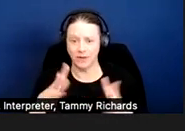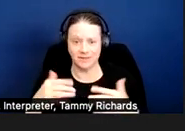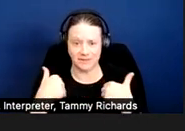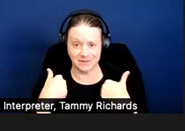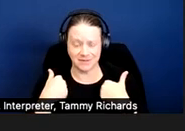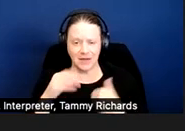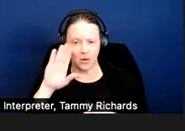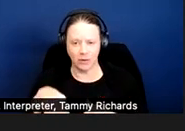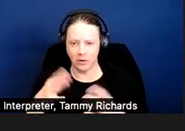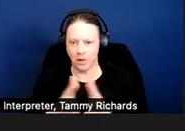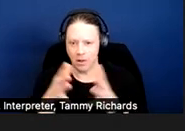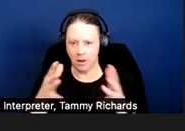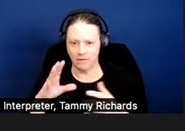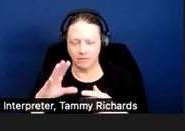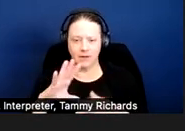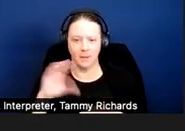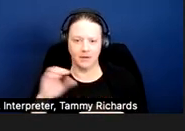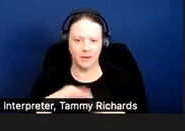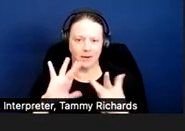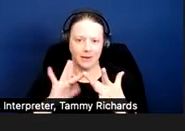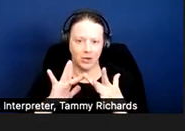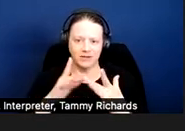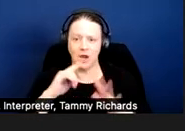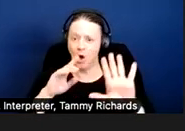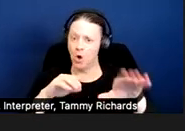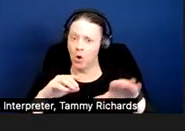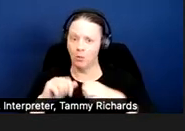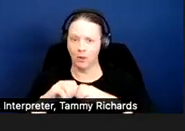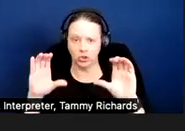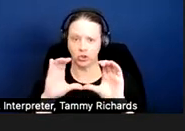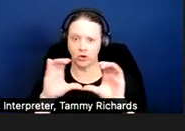I know there are a lot of companies online that say they will certify a support animal